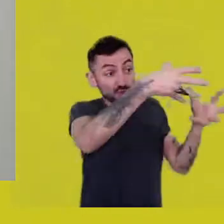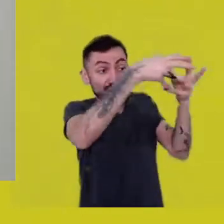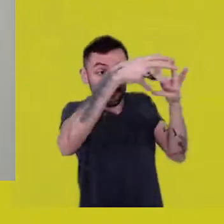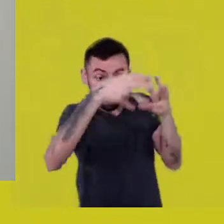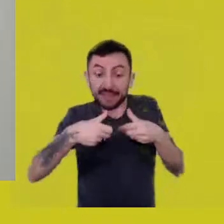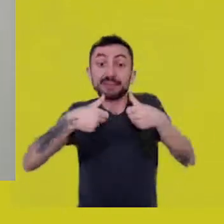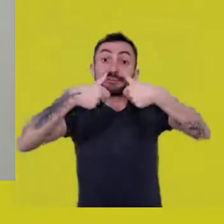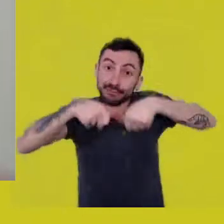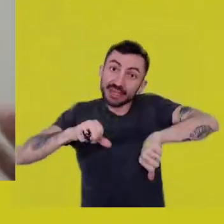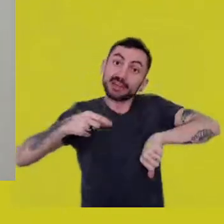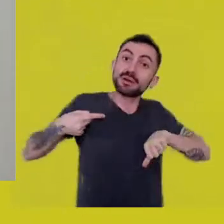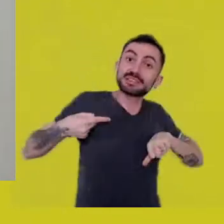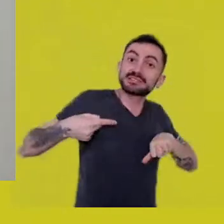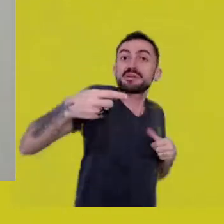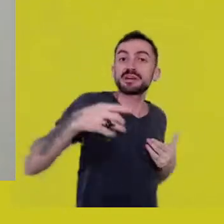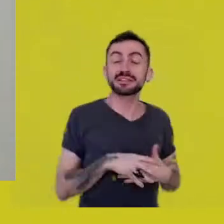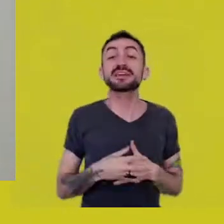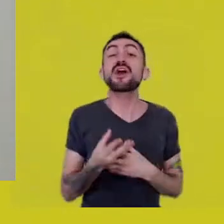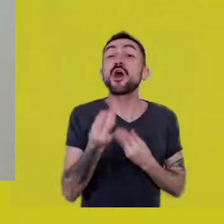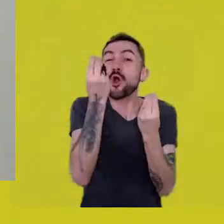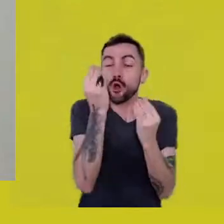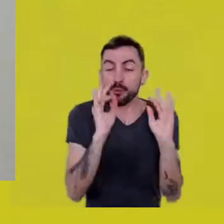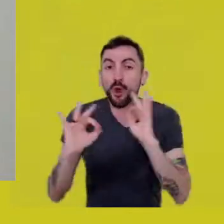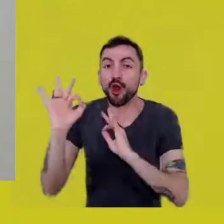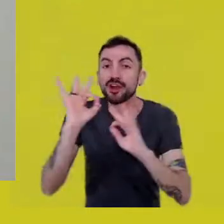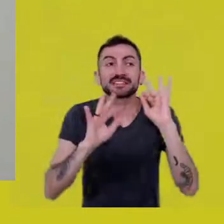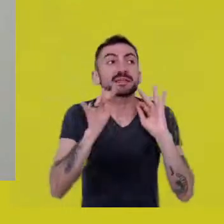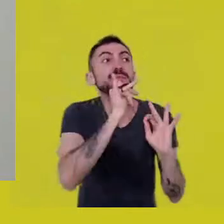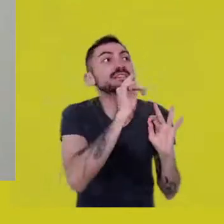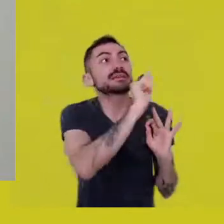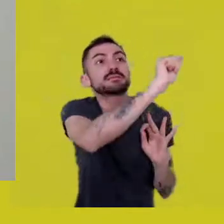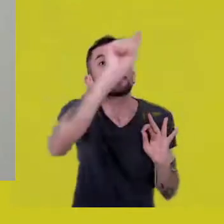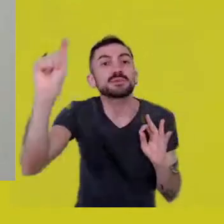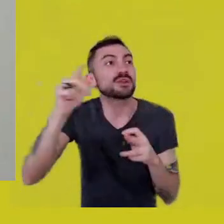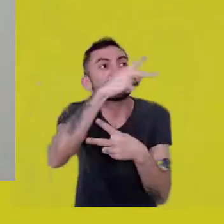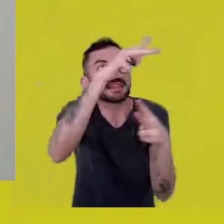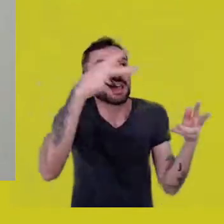So, the logistics to host those people who came to stay, plus the audience,